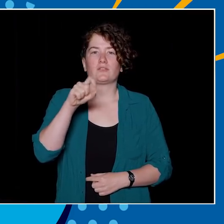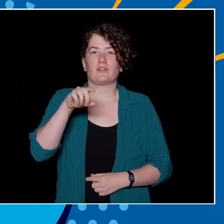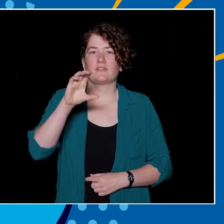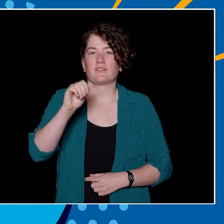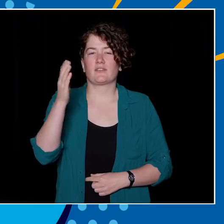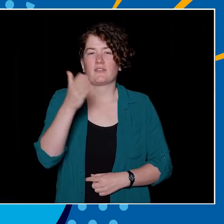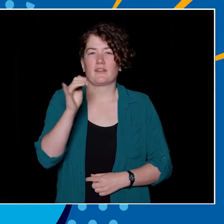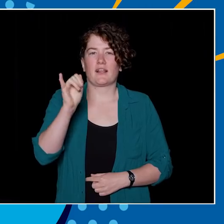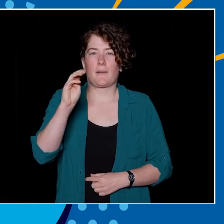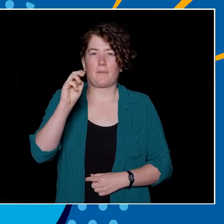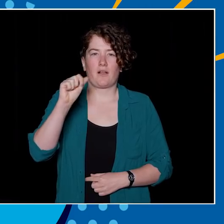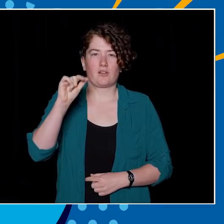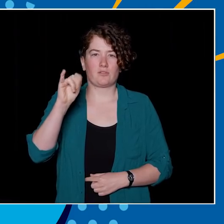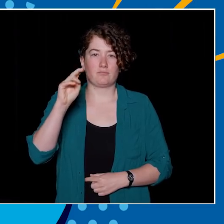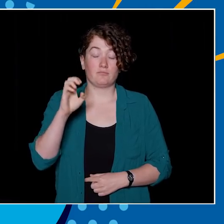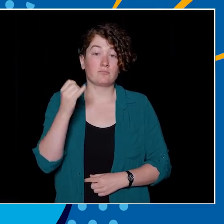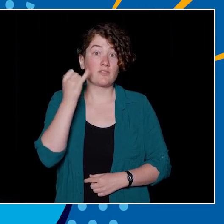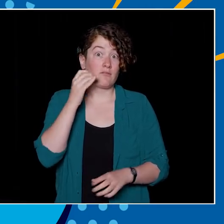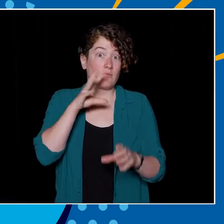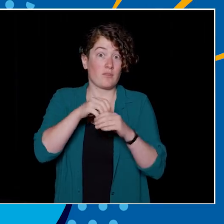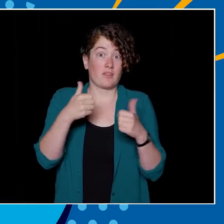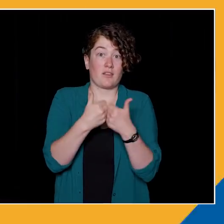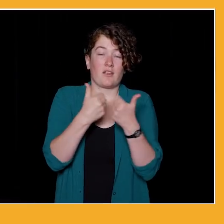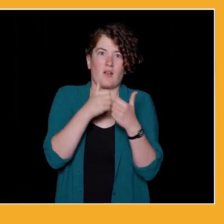for a great price pack of UBC Thunderbird swag.